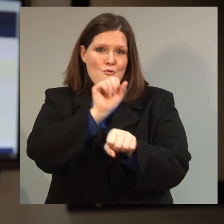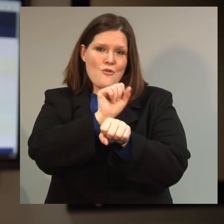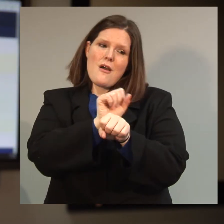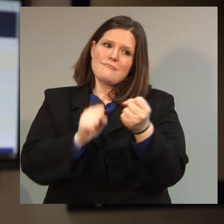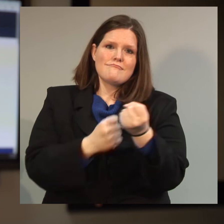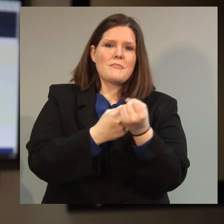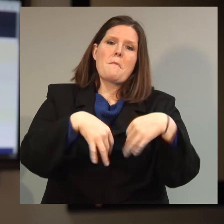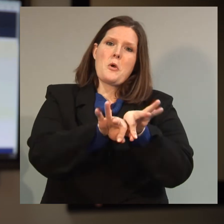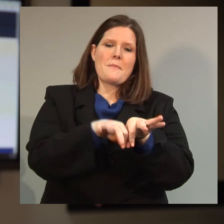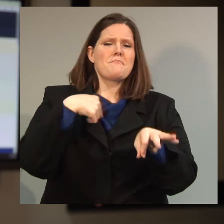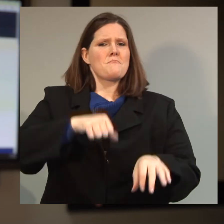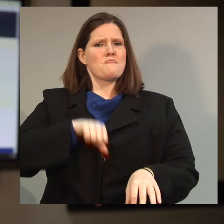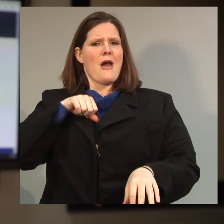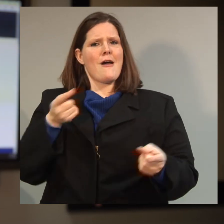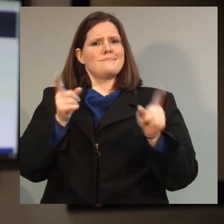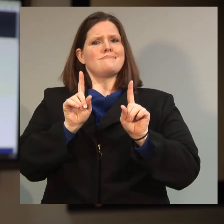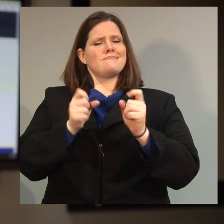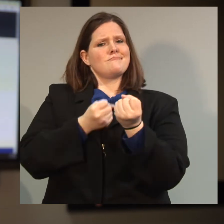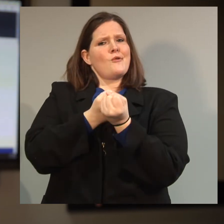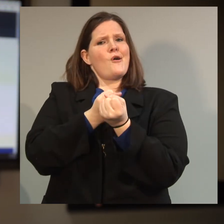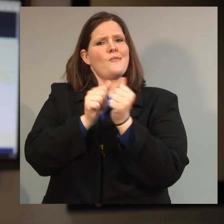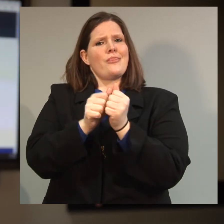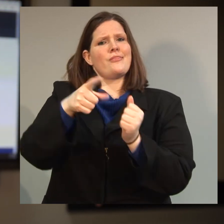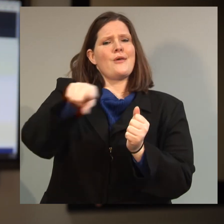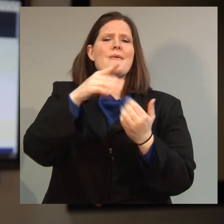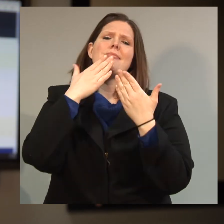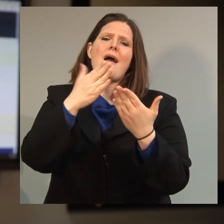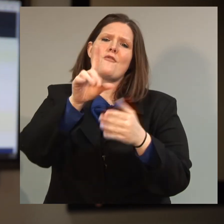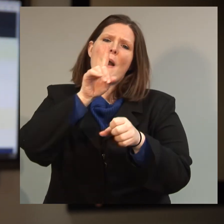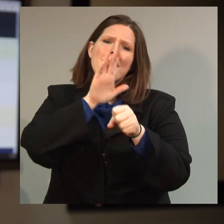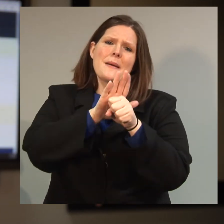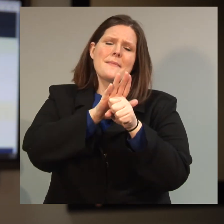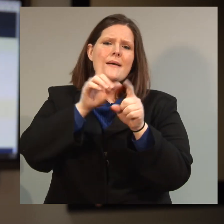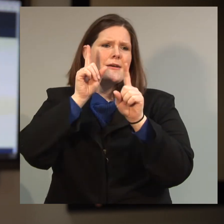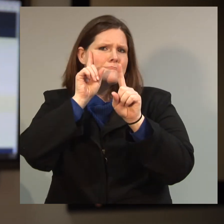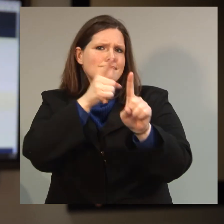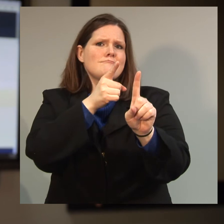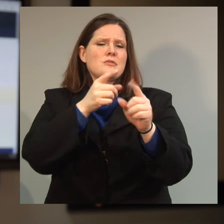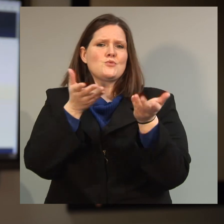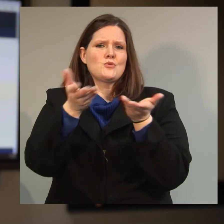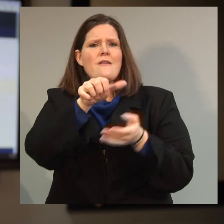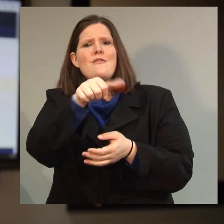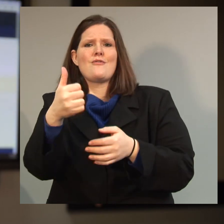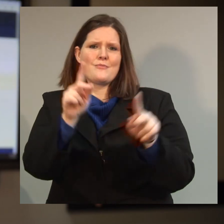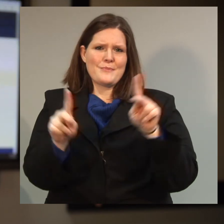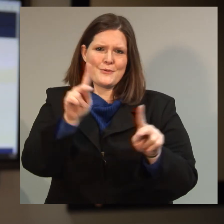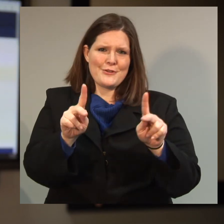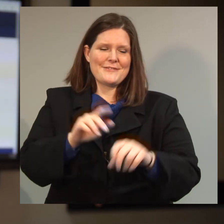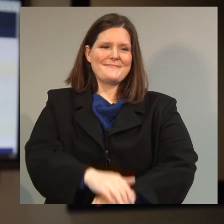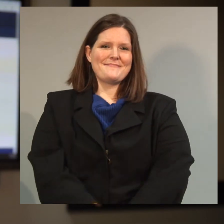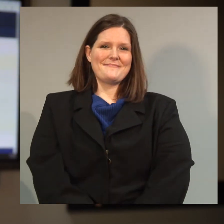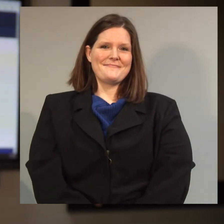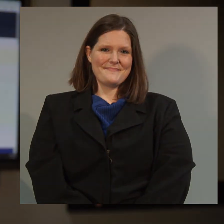I'm proud to stand with you and thank you for your commitment and dedication to serving others.